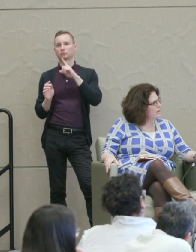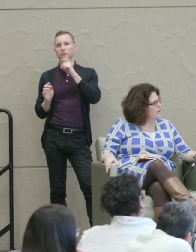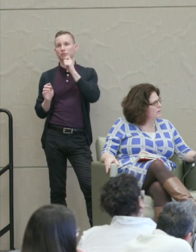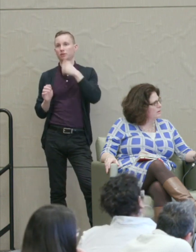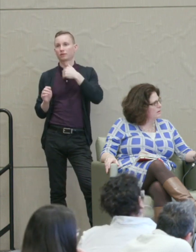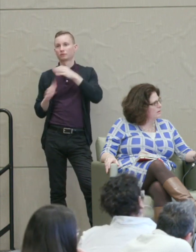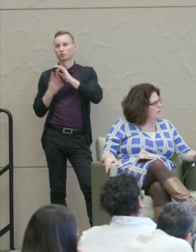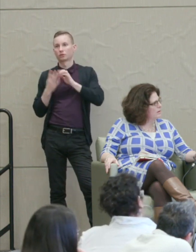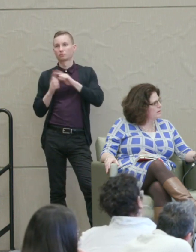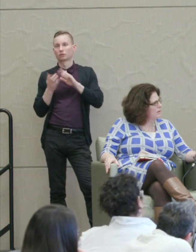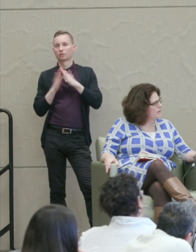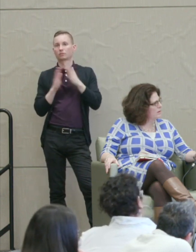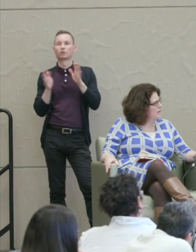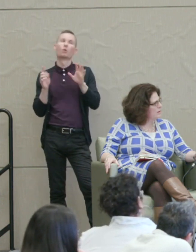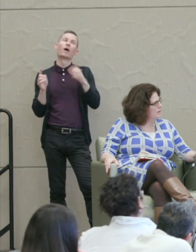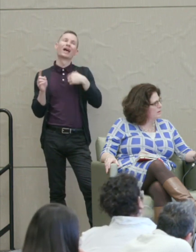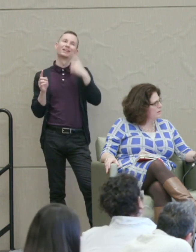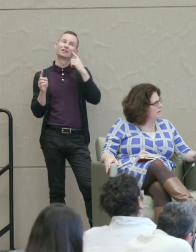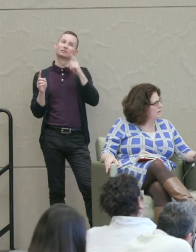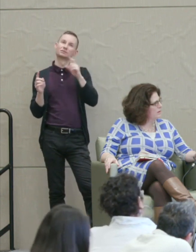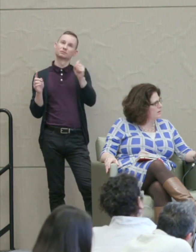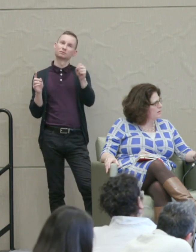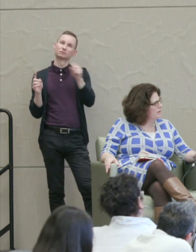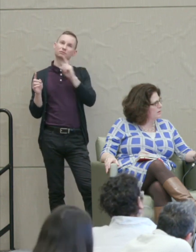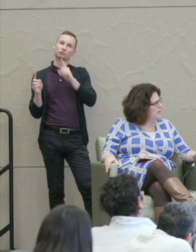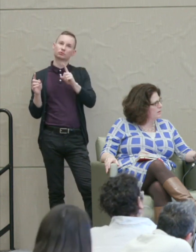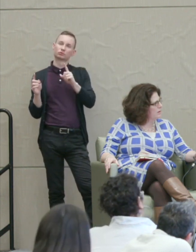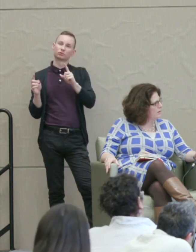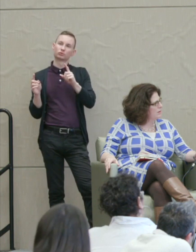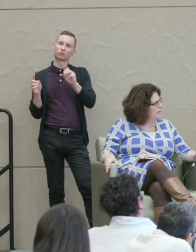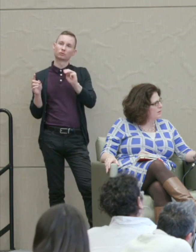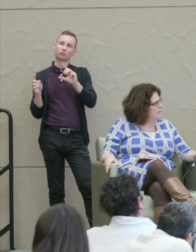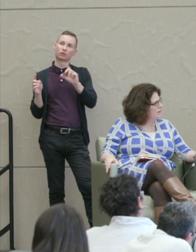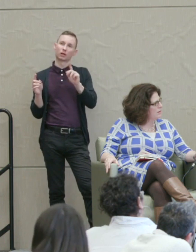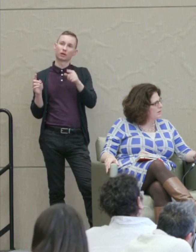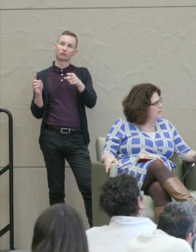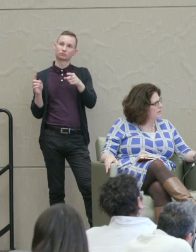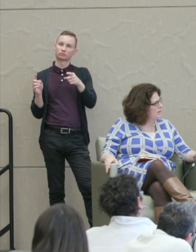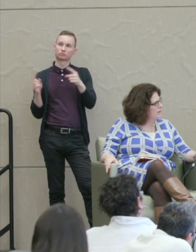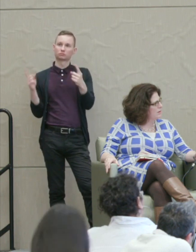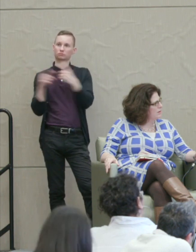Martha Nussbaum: Well, I think it's true that King was a complicated strategist and that